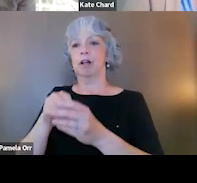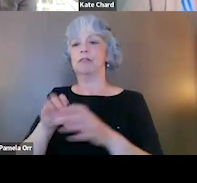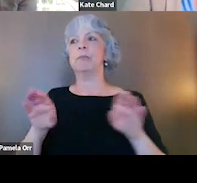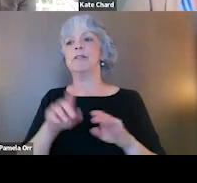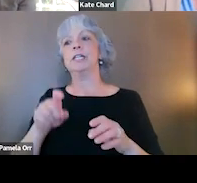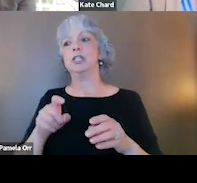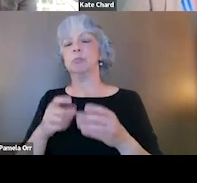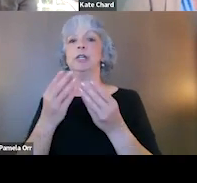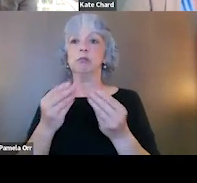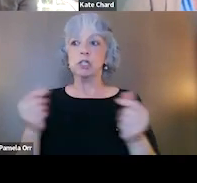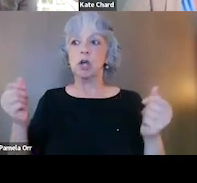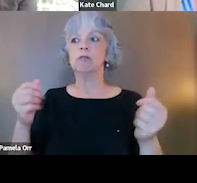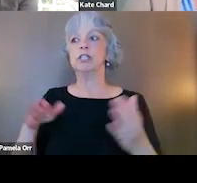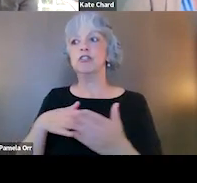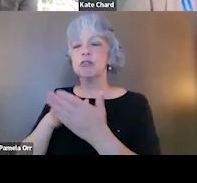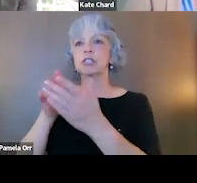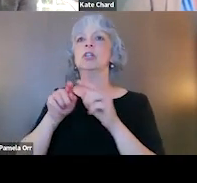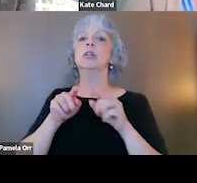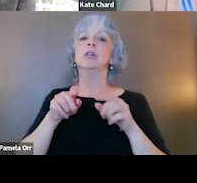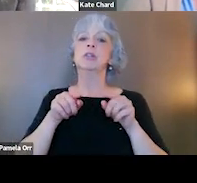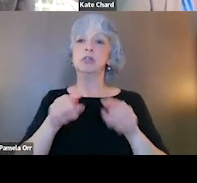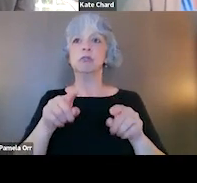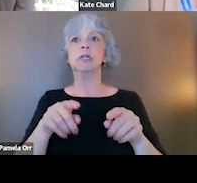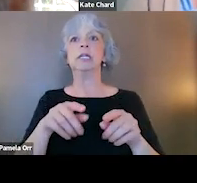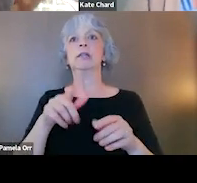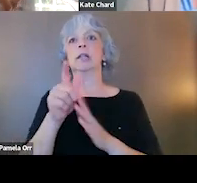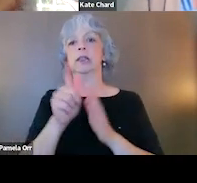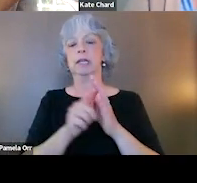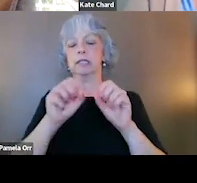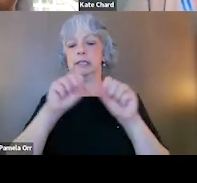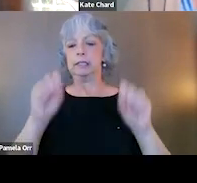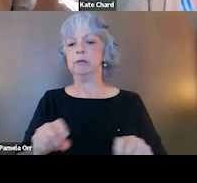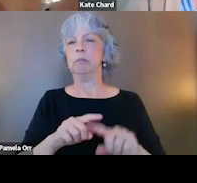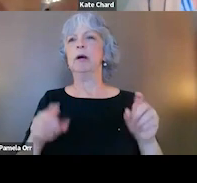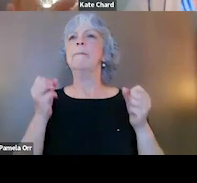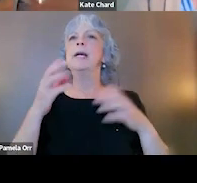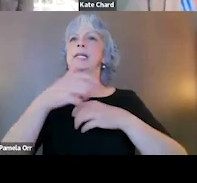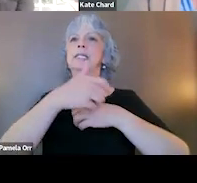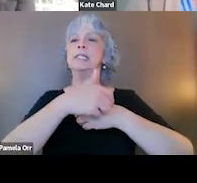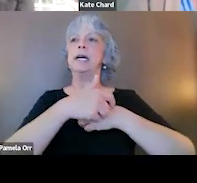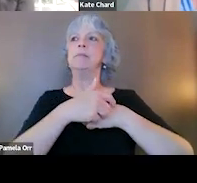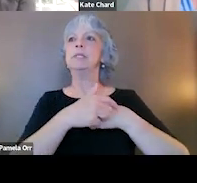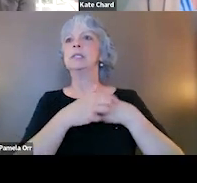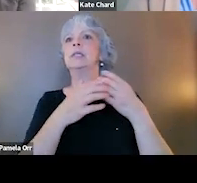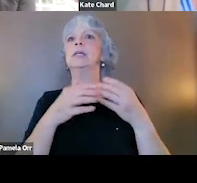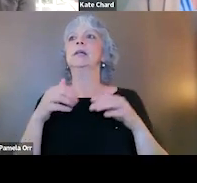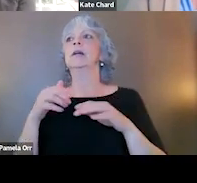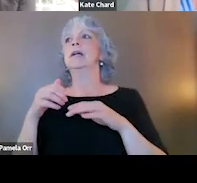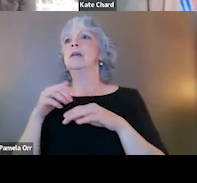and sometimes need to be addressed throughout the legal system. But A, a lot of times it maybe we can deflect them into care earlier before getting 'em caught up